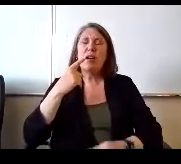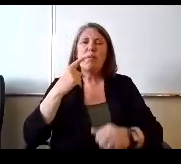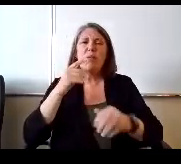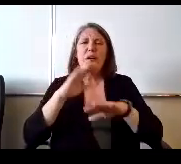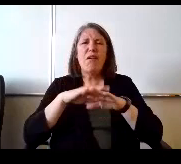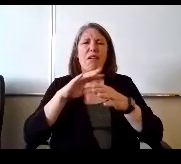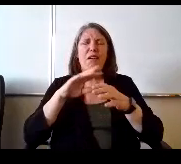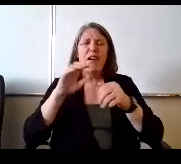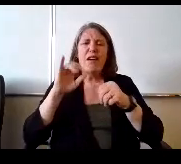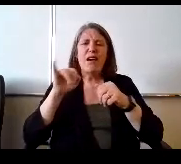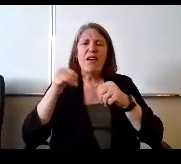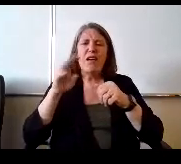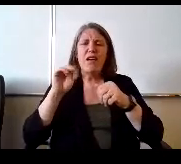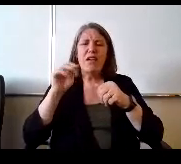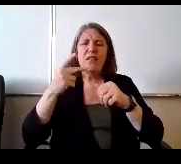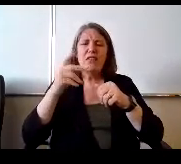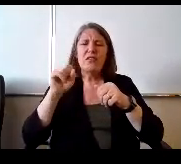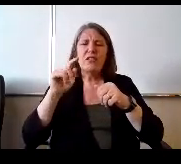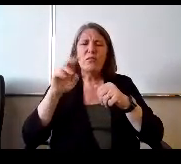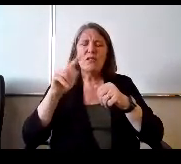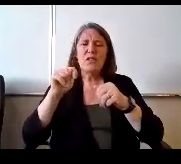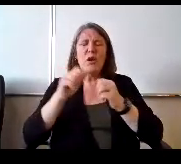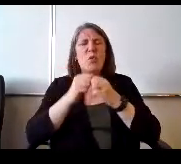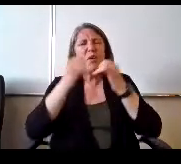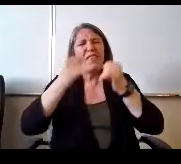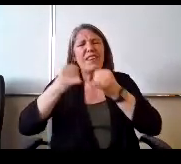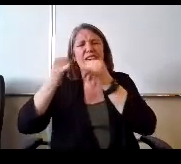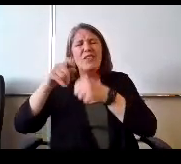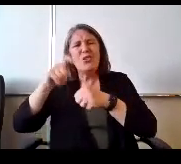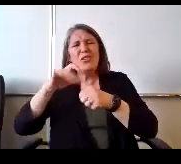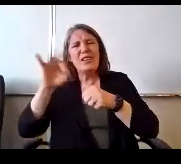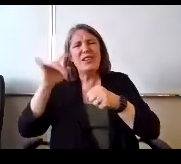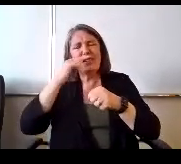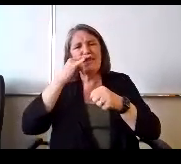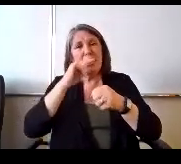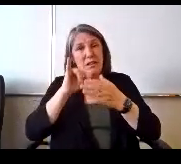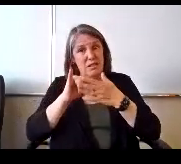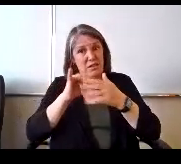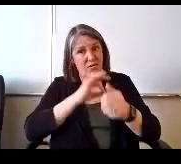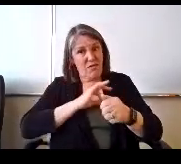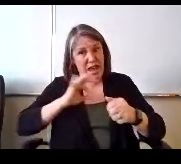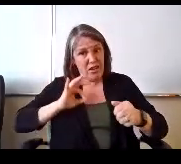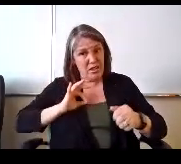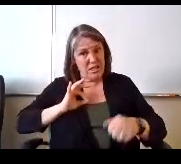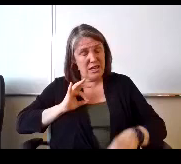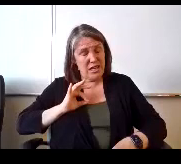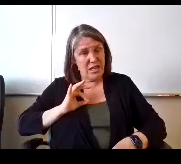Given the individual needs of kids, is faculty an?